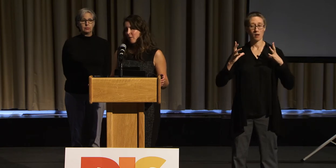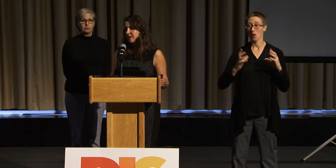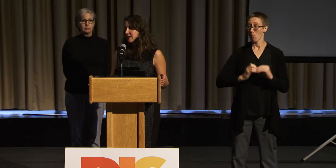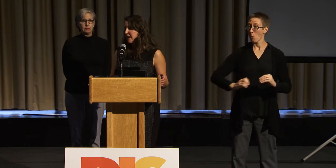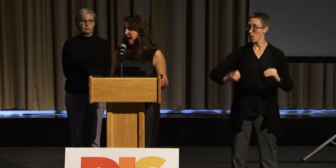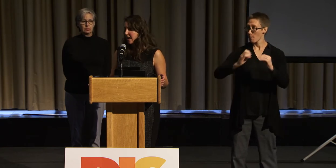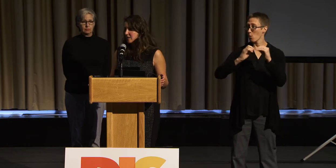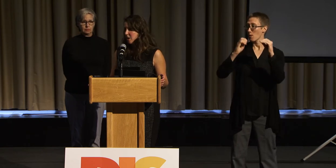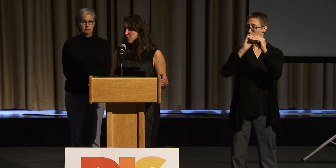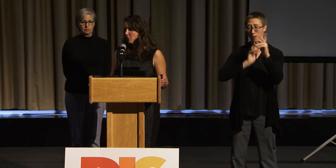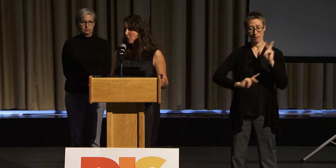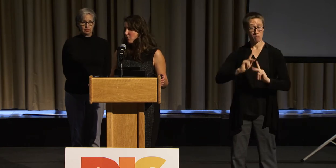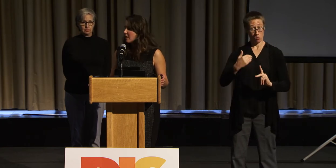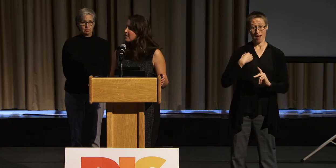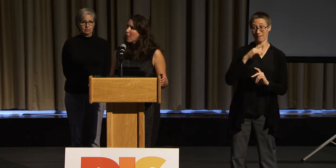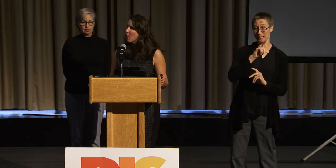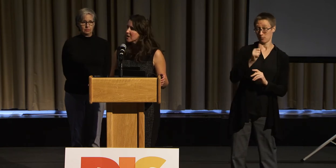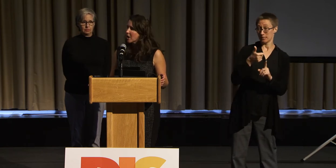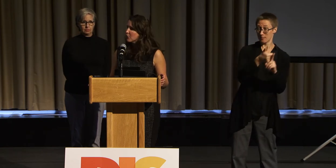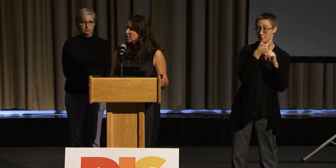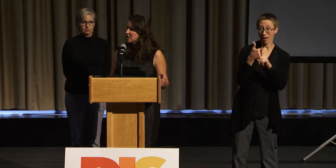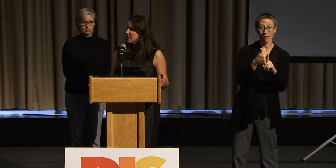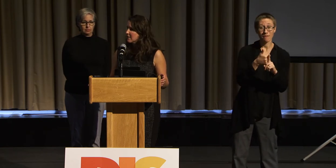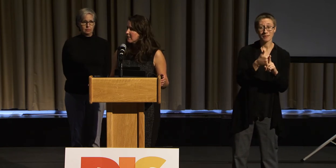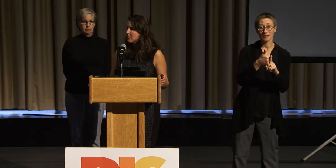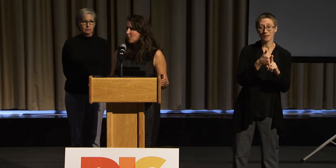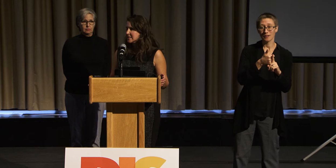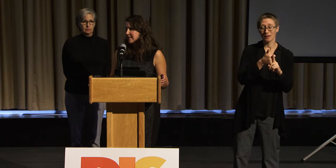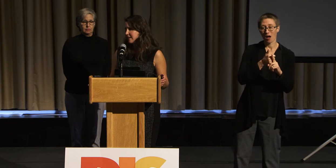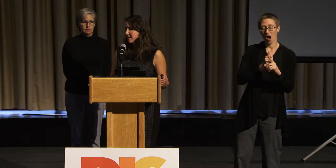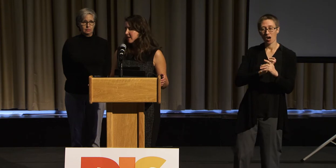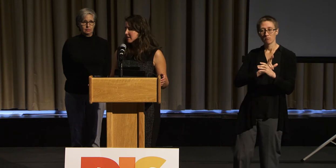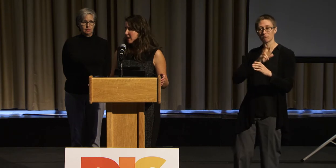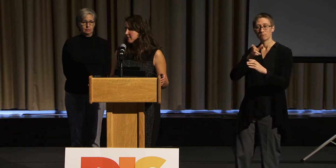are being cast in a role that wasn't originally for seeing--